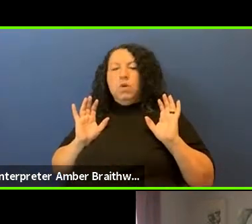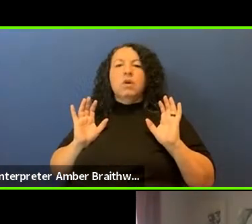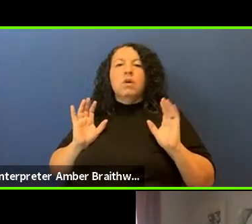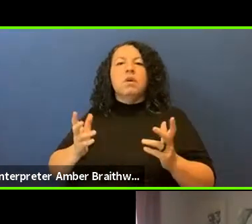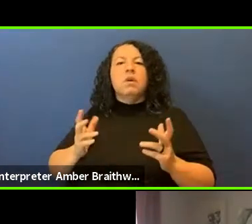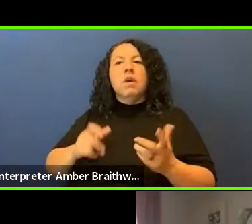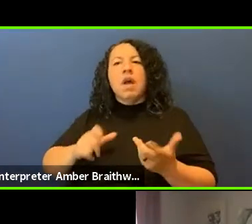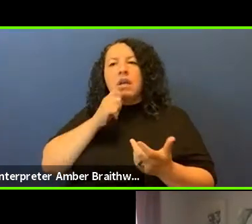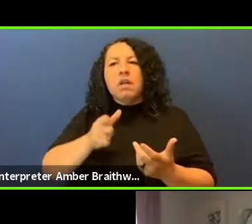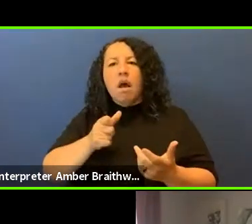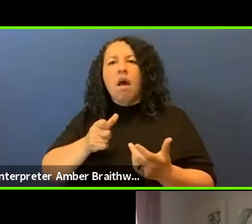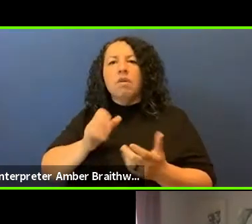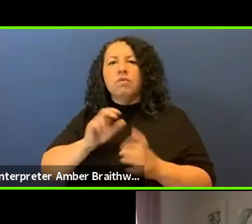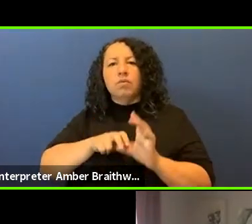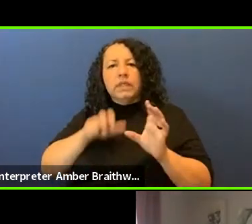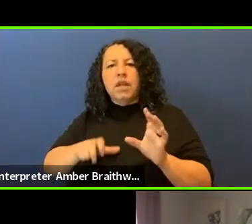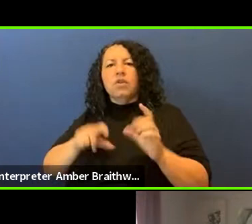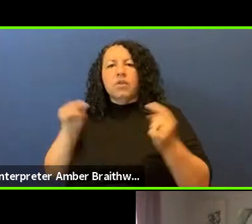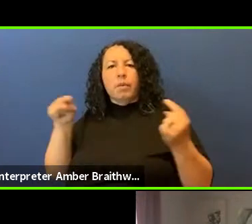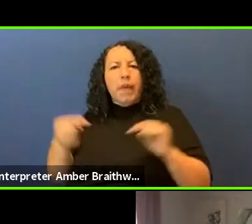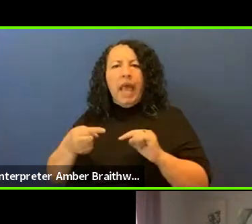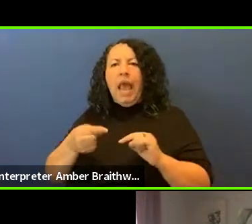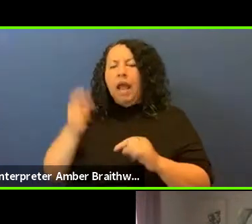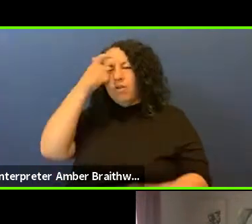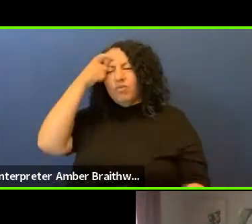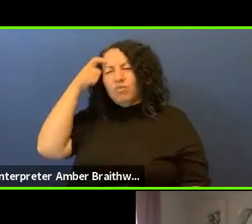that those of us who are the victims of this are experiencing both as